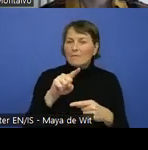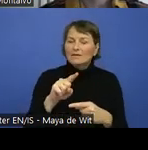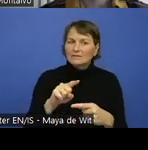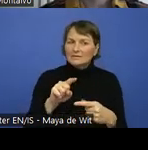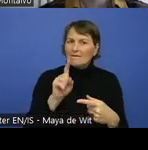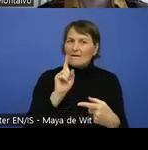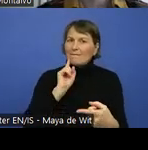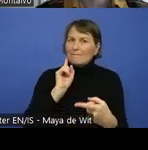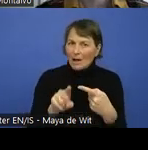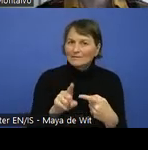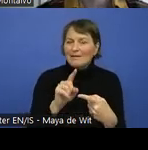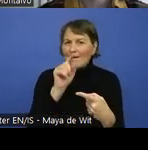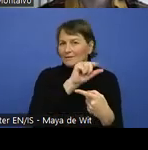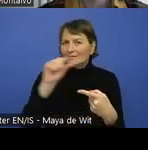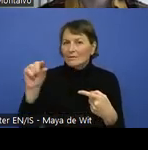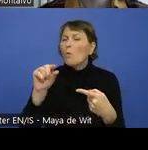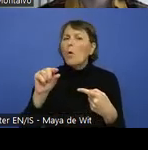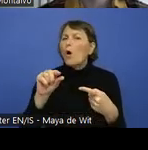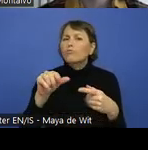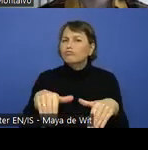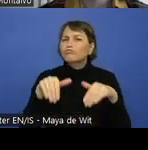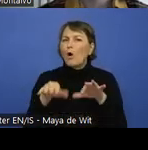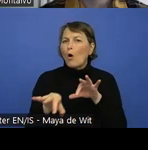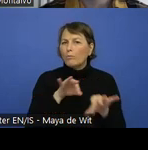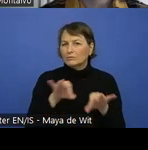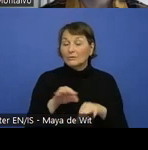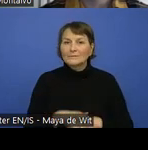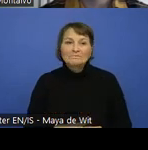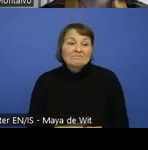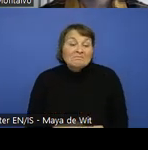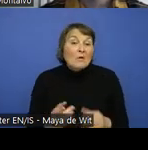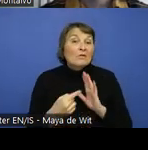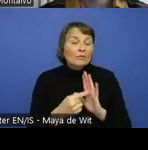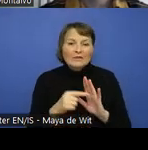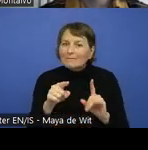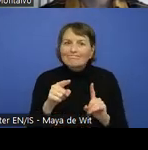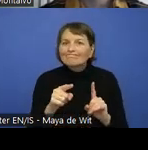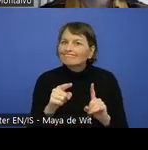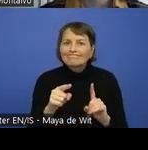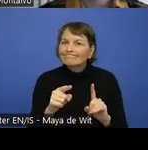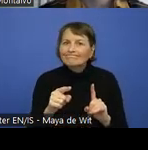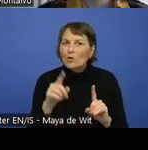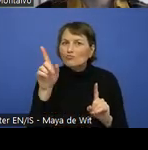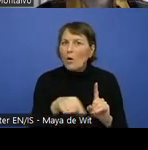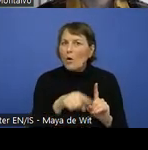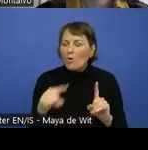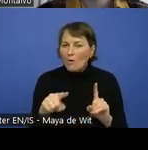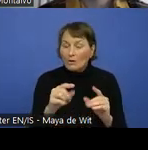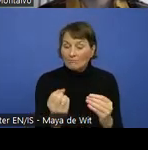And also how to include error messages or validation messages that the form needs to